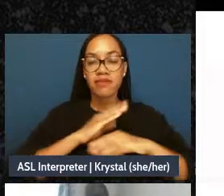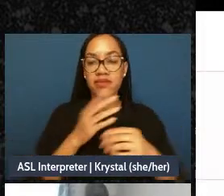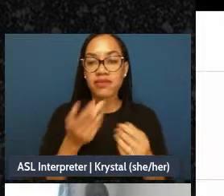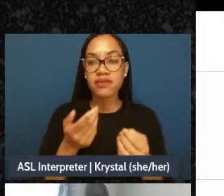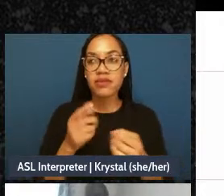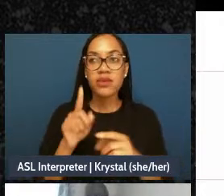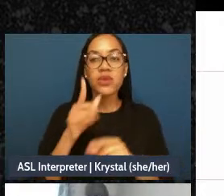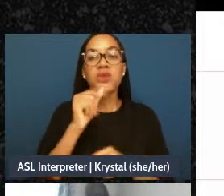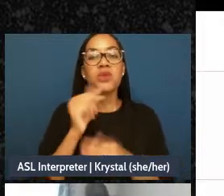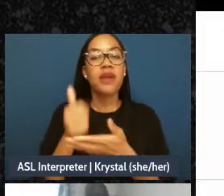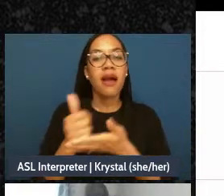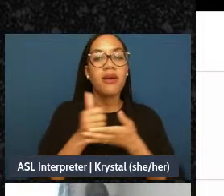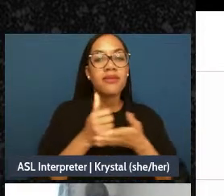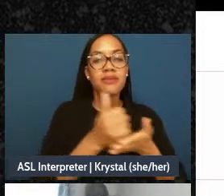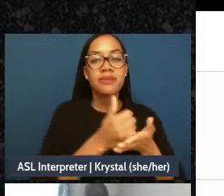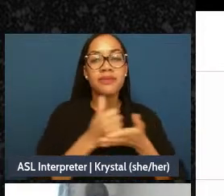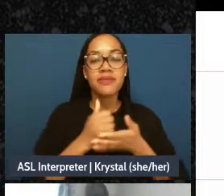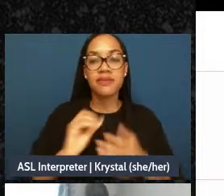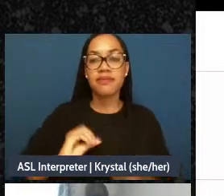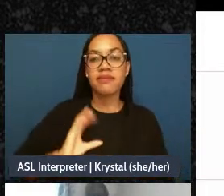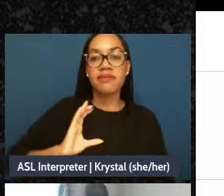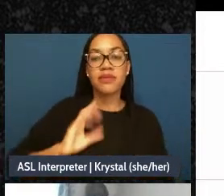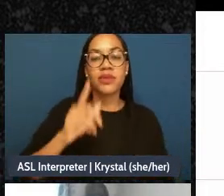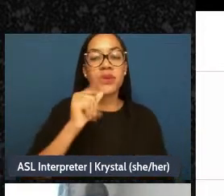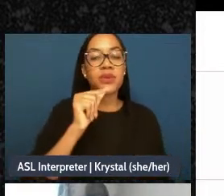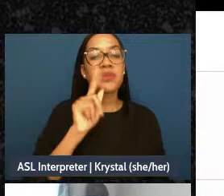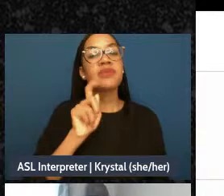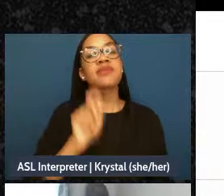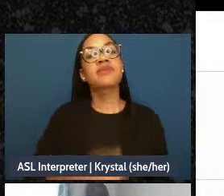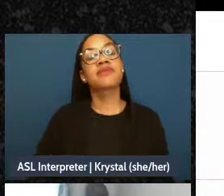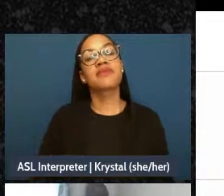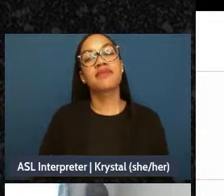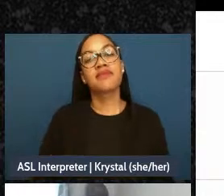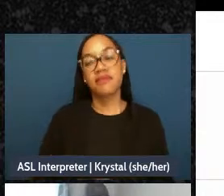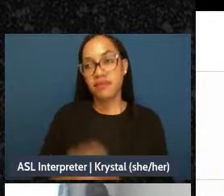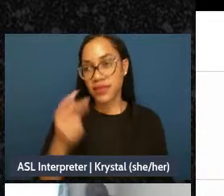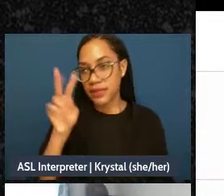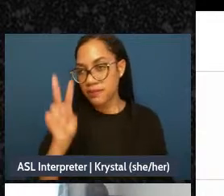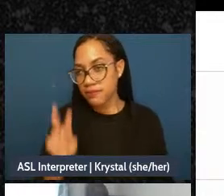Let's see, we have some other folks talking about. Yes, I feel fed by and crave connection